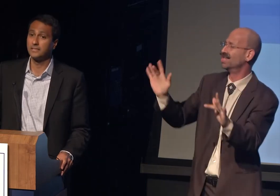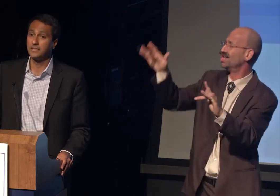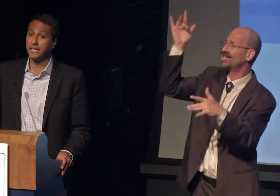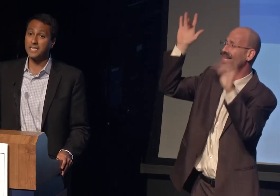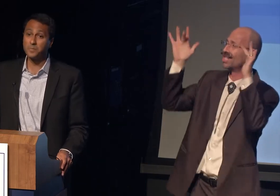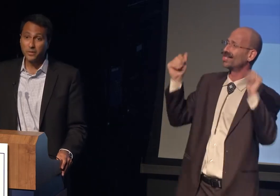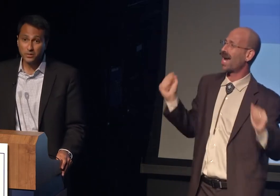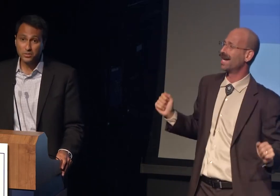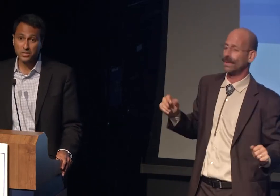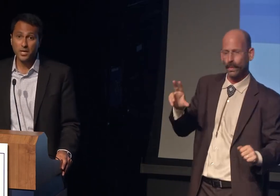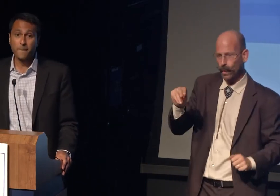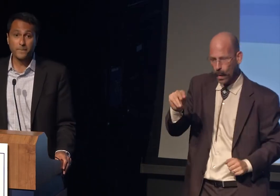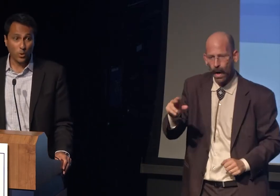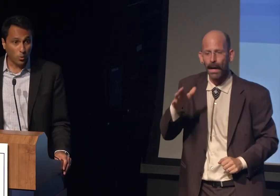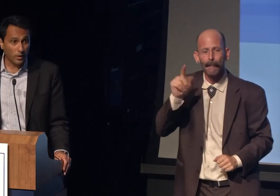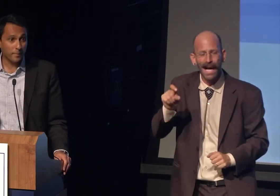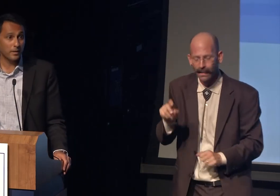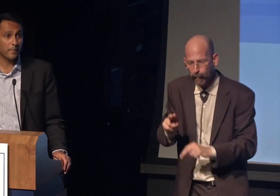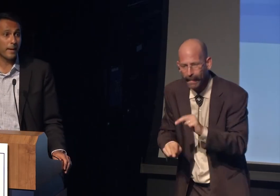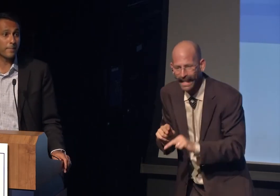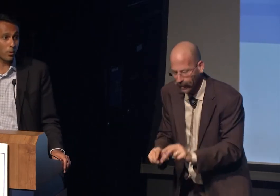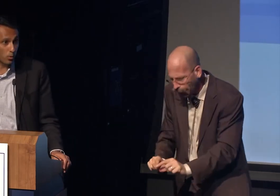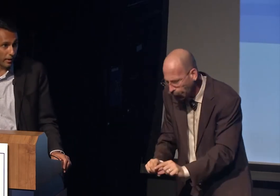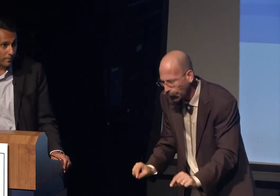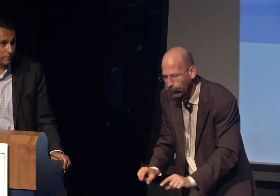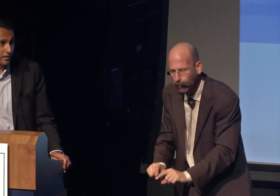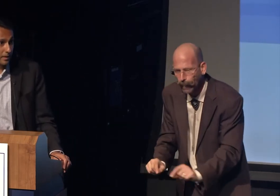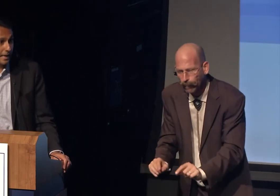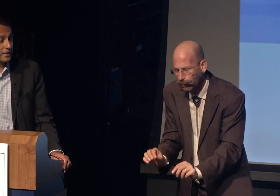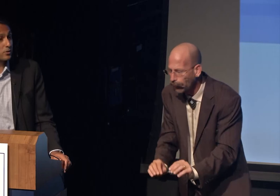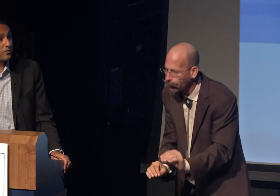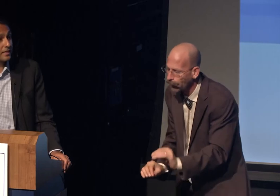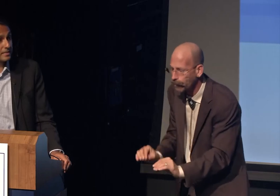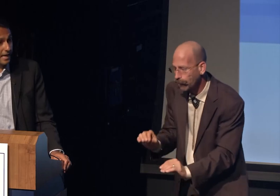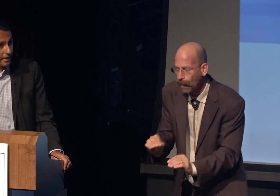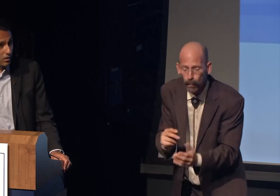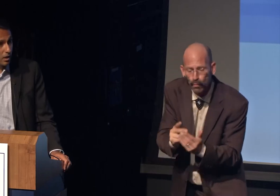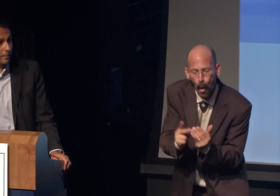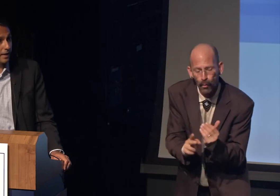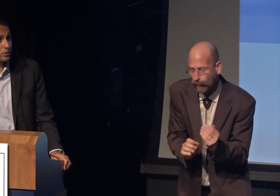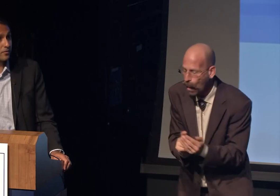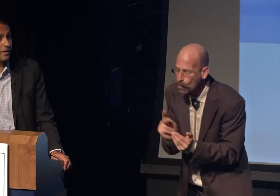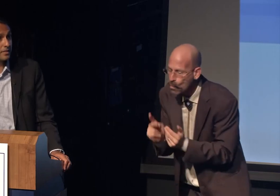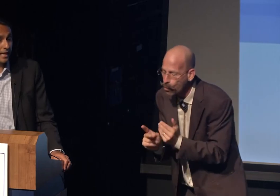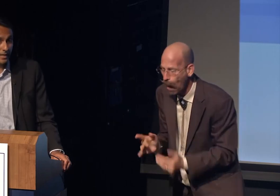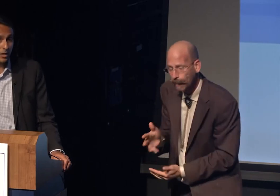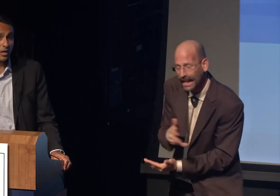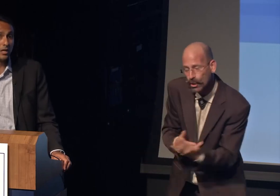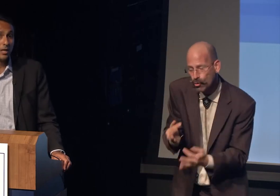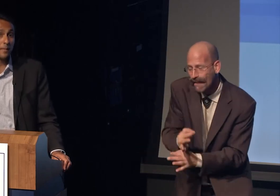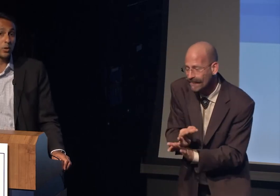It gets built, program by program, interfaith dialogue by interfaith dialogue, personal conversation,